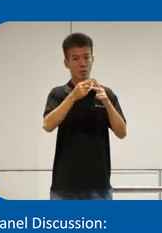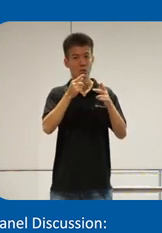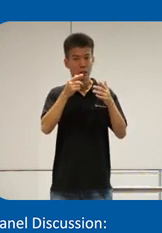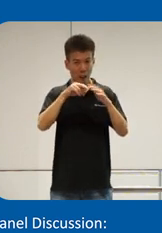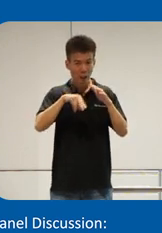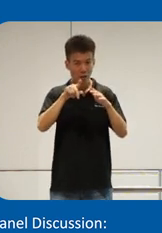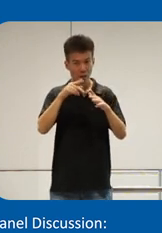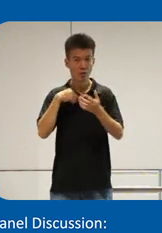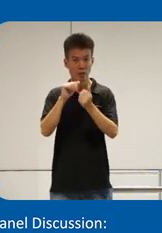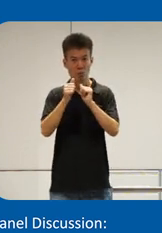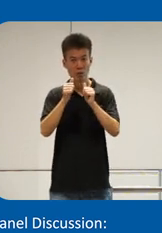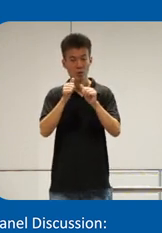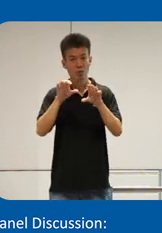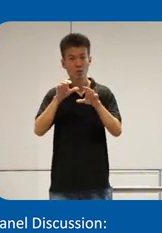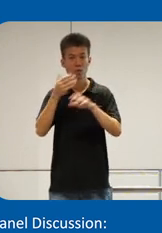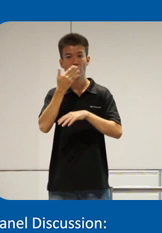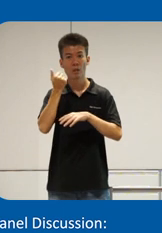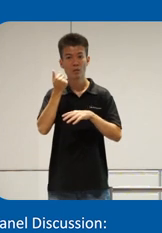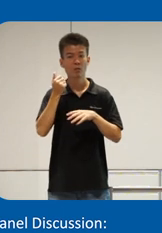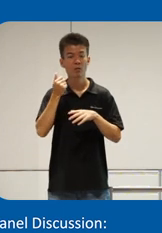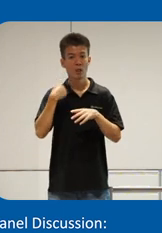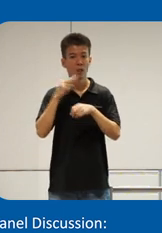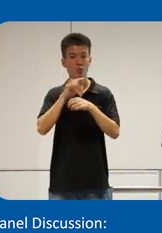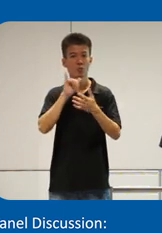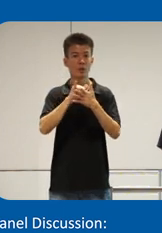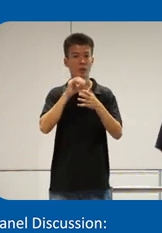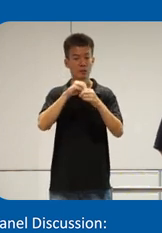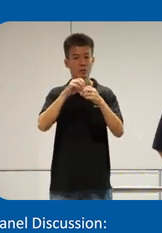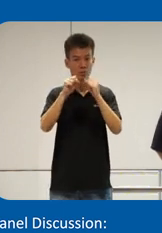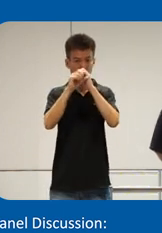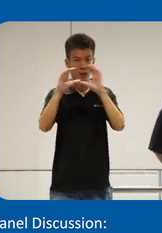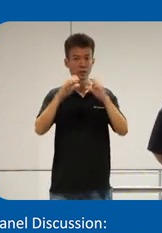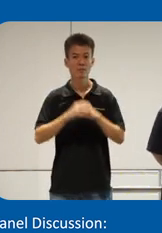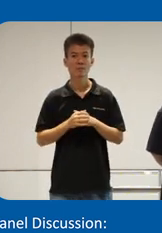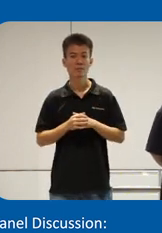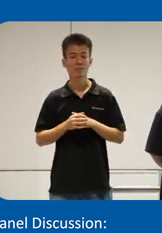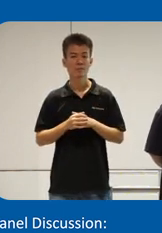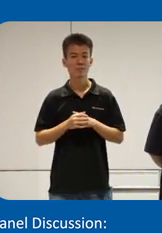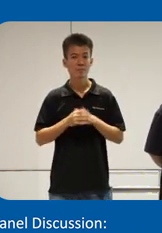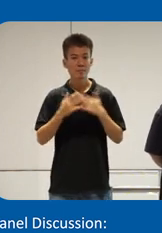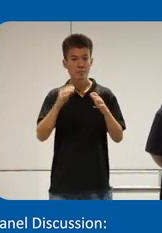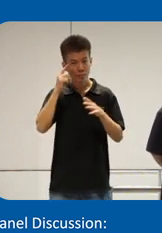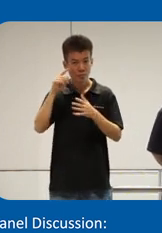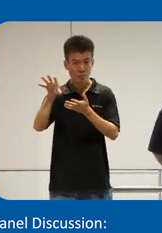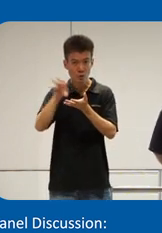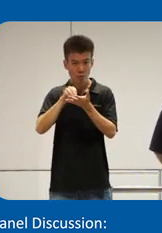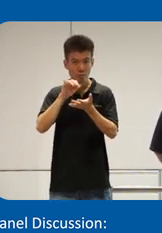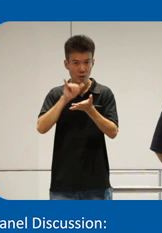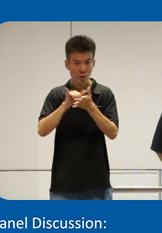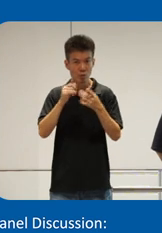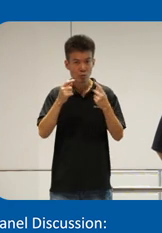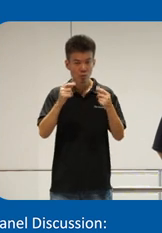competitor do it better so I use that inside um and then we replicate that which one is better o